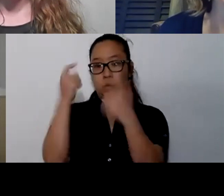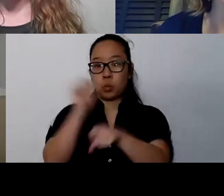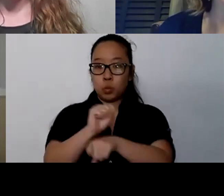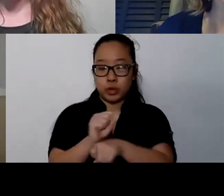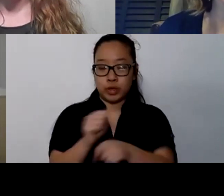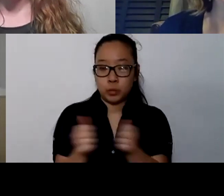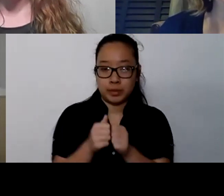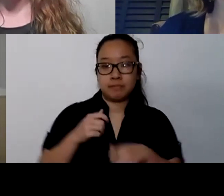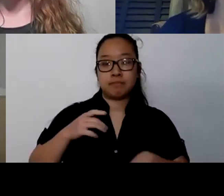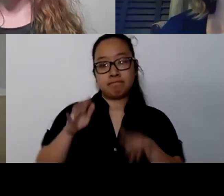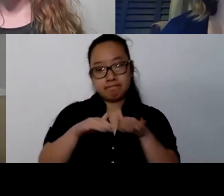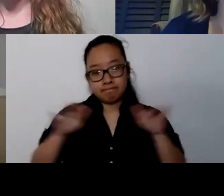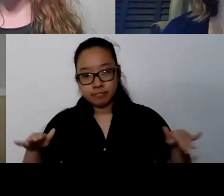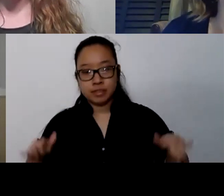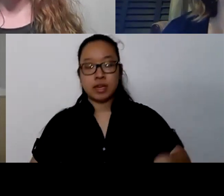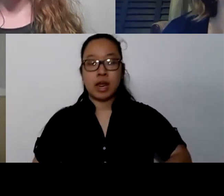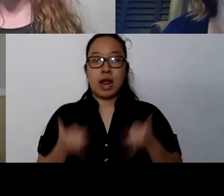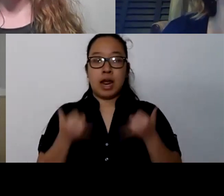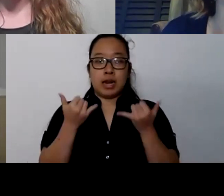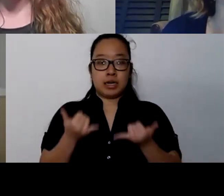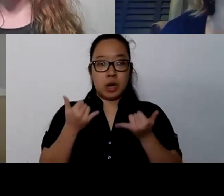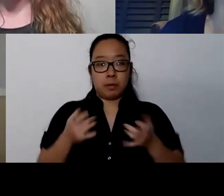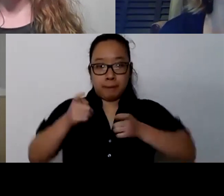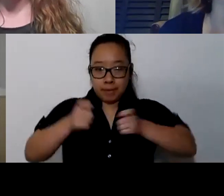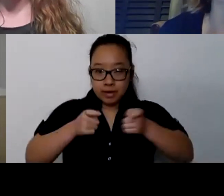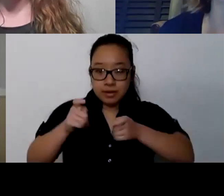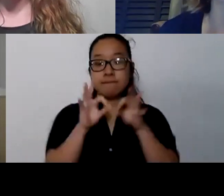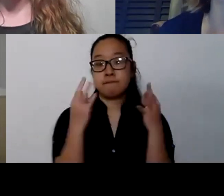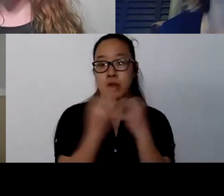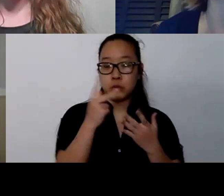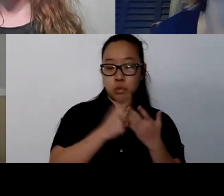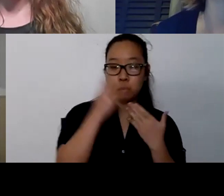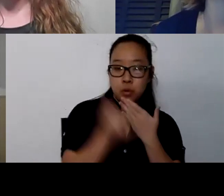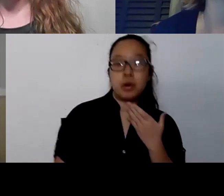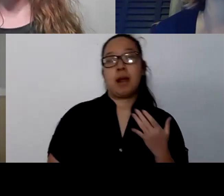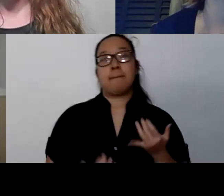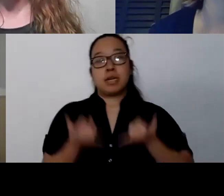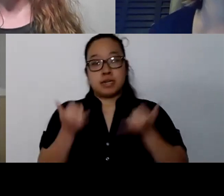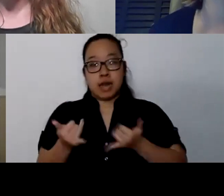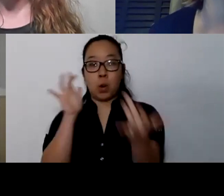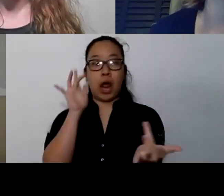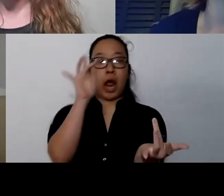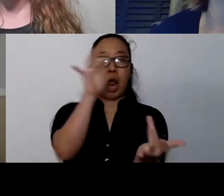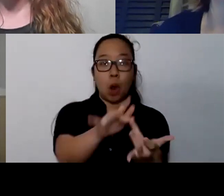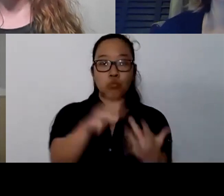I am now overseeing our families program as well as opiod outreach program, which brings into important pieces